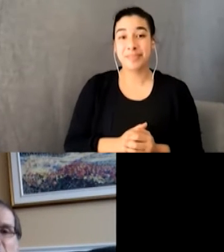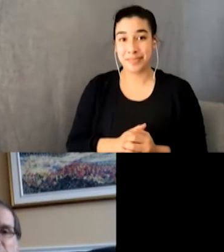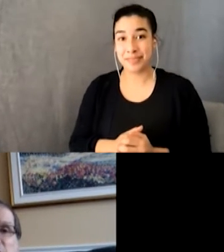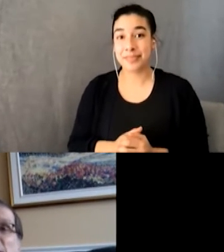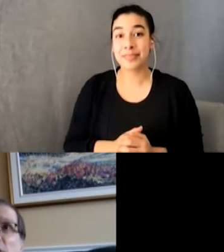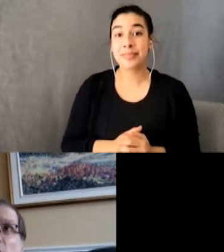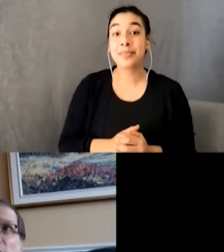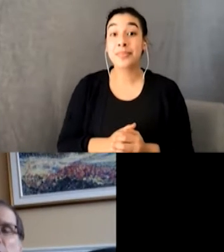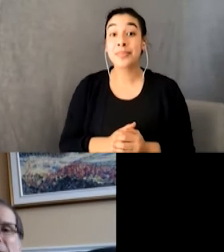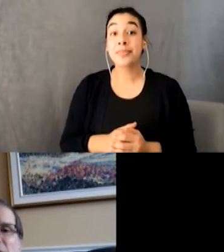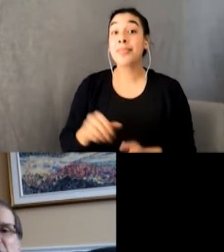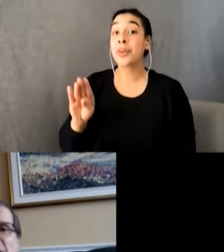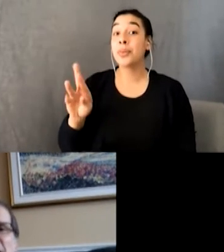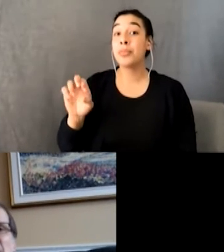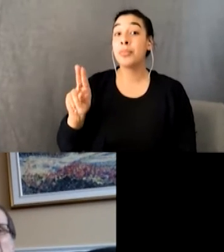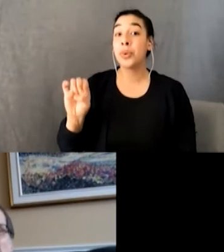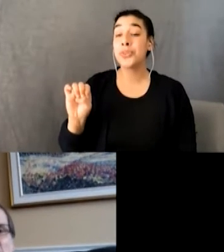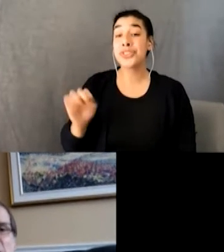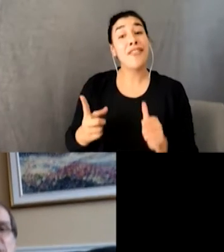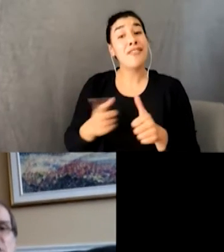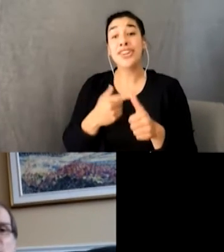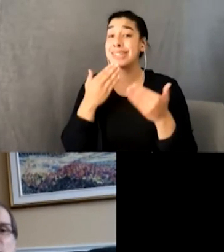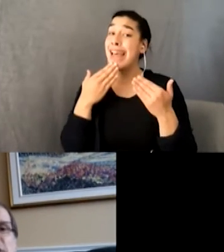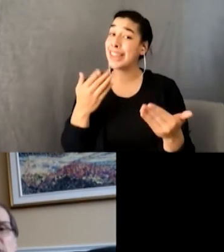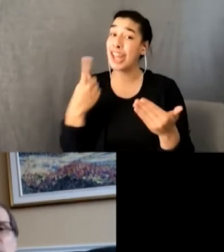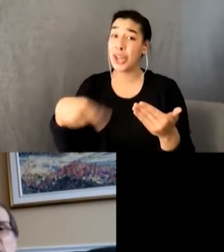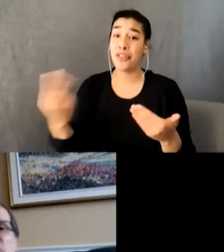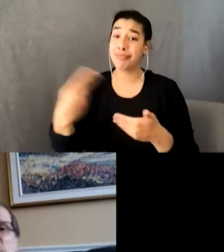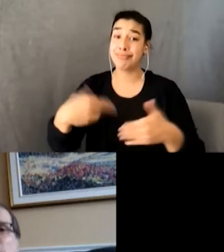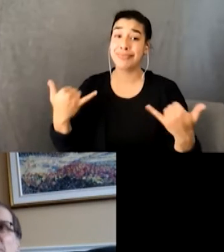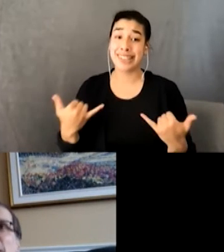So thank you all for coming out tonight, I'd like to read to you excerpts from a chapter